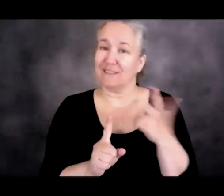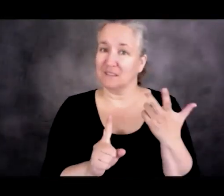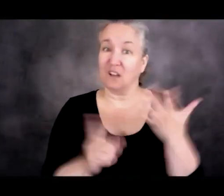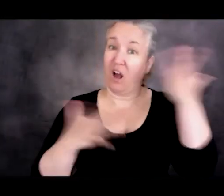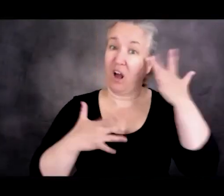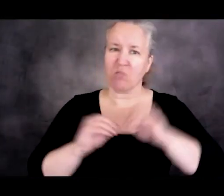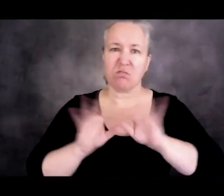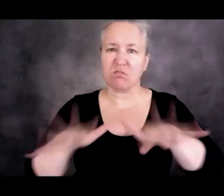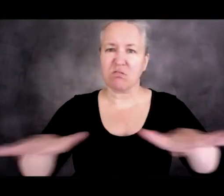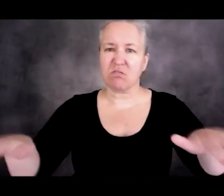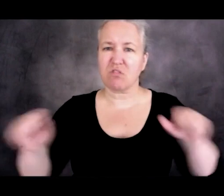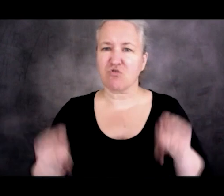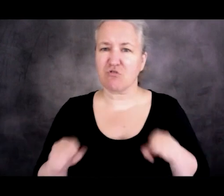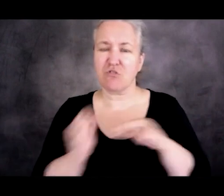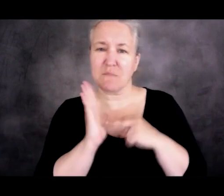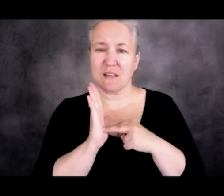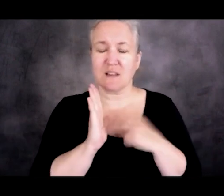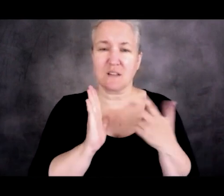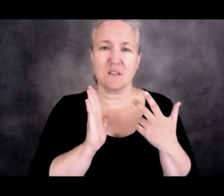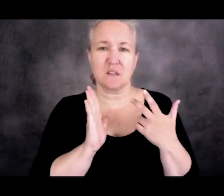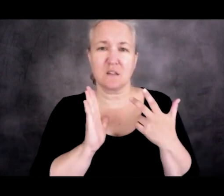essentially the Trump administration